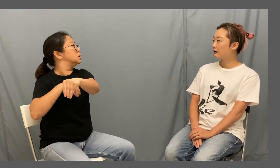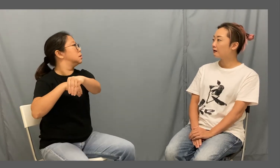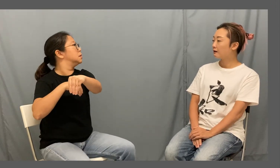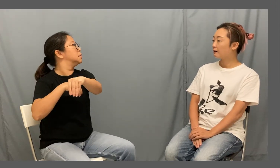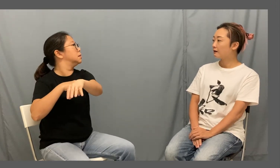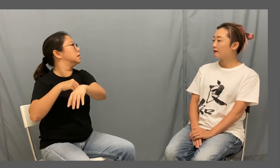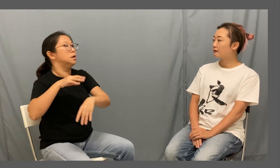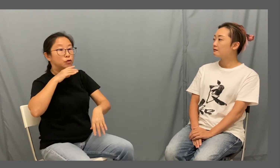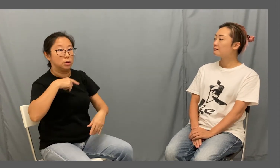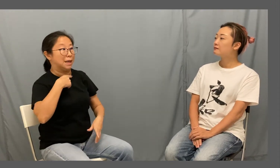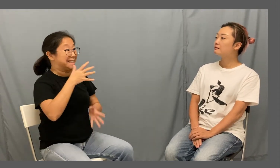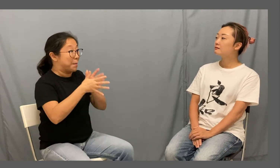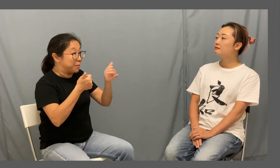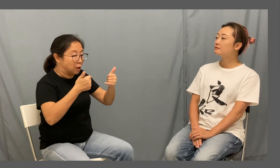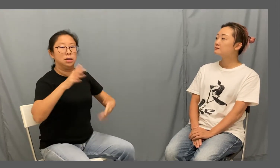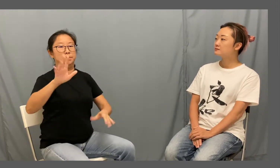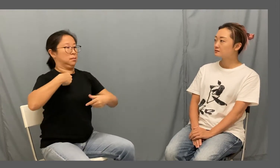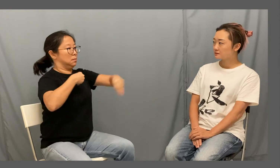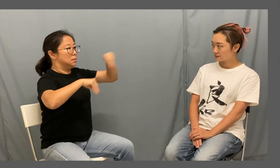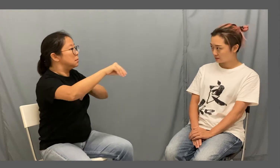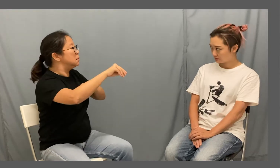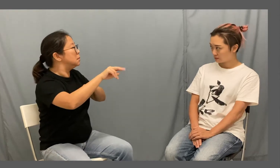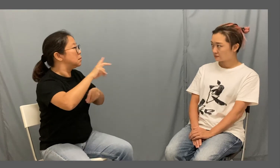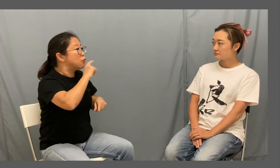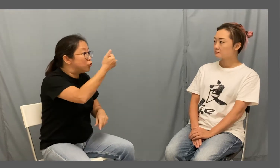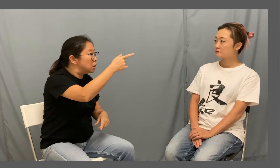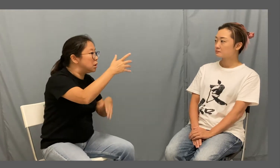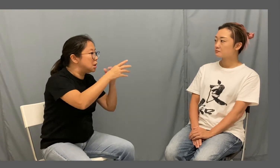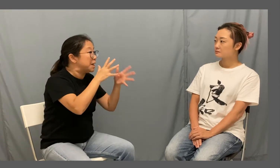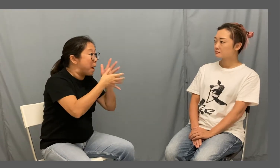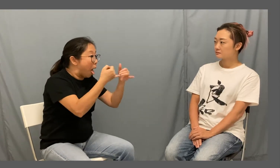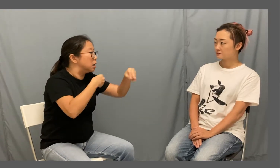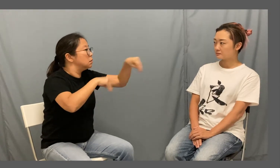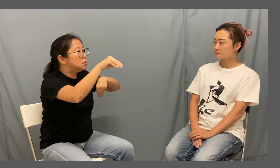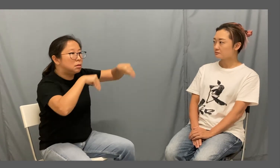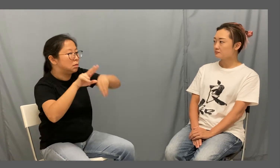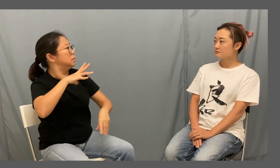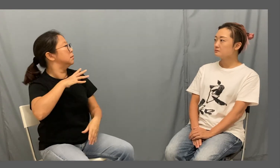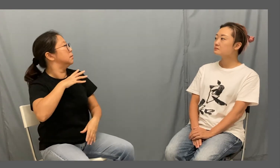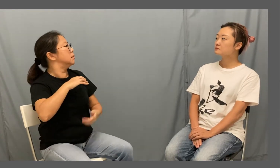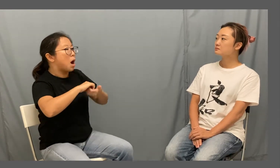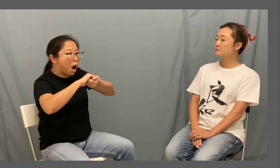I take my turn when it is Signed Chinese Our team fills each other's gaps and make it work